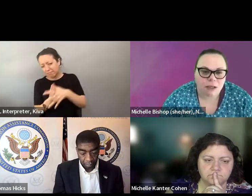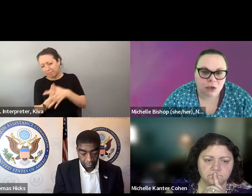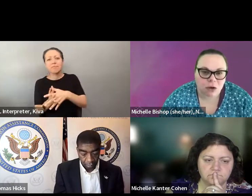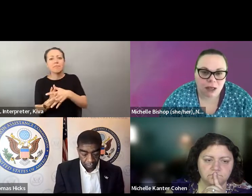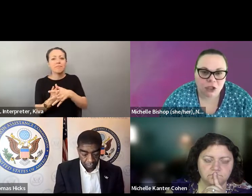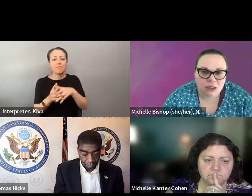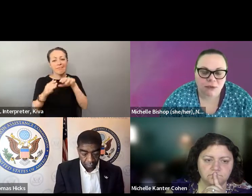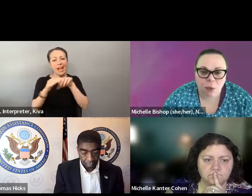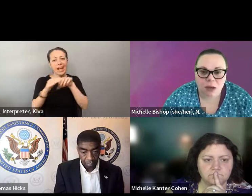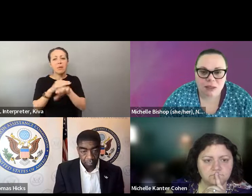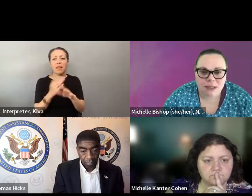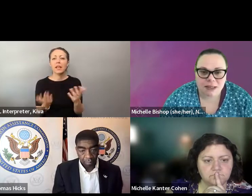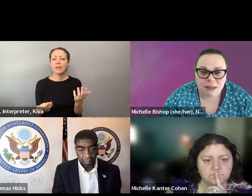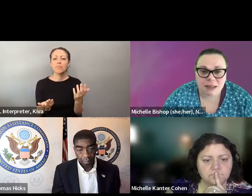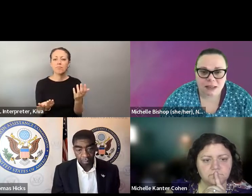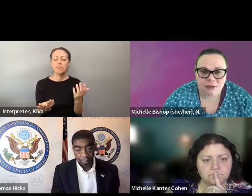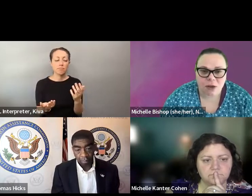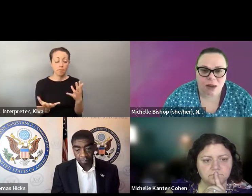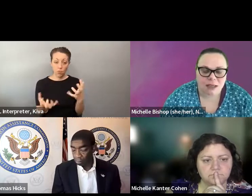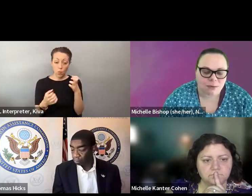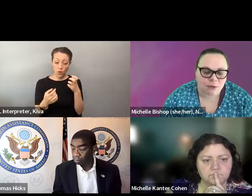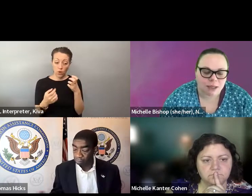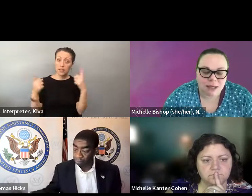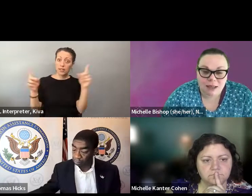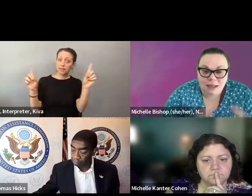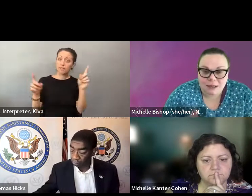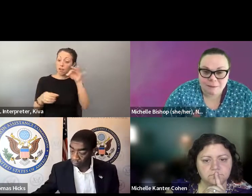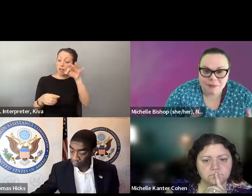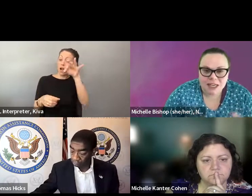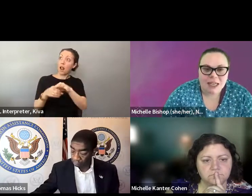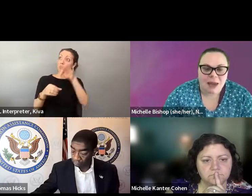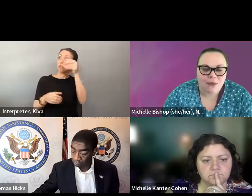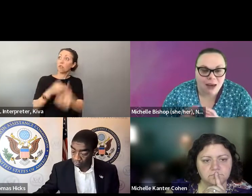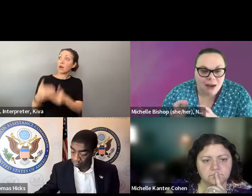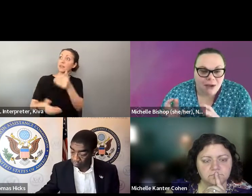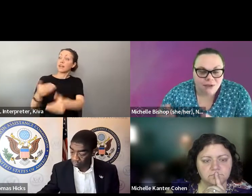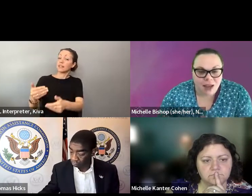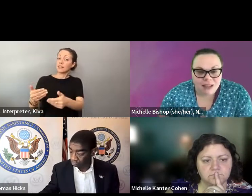baking it in from the start. Right? We have to fully We have to fully integrate accessibility into how we administer our elections. integrate accessibility into how we administer our